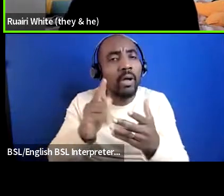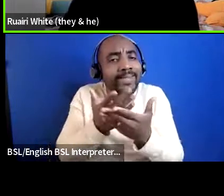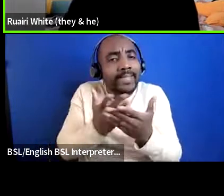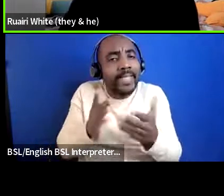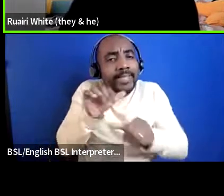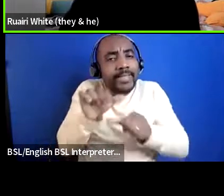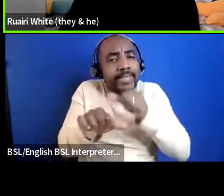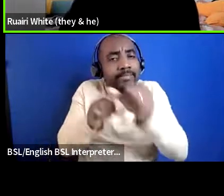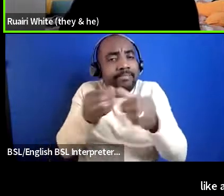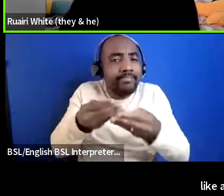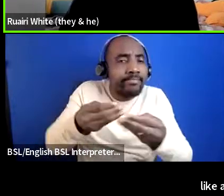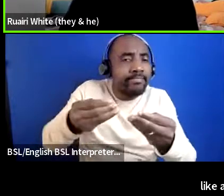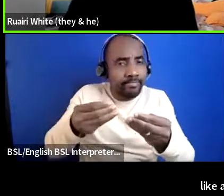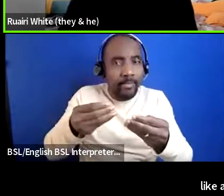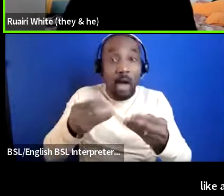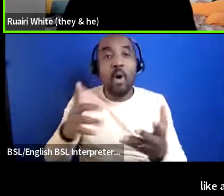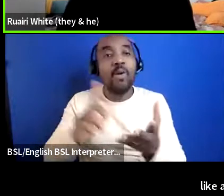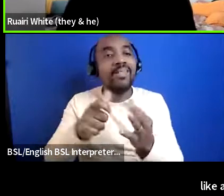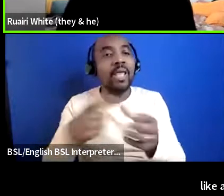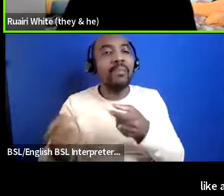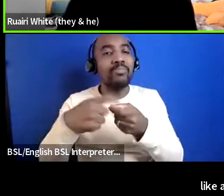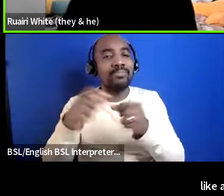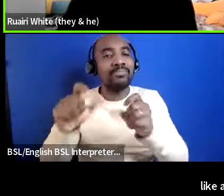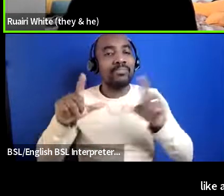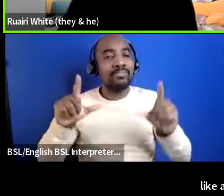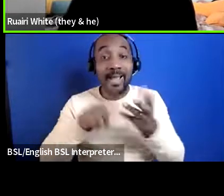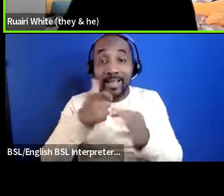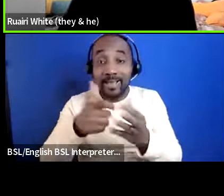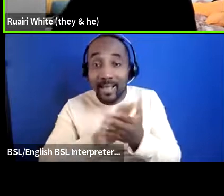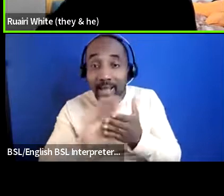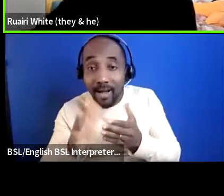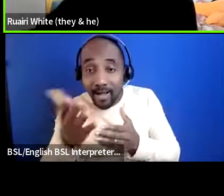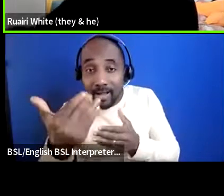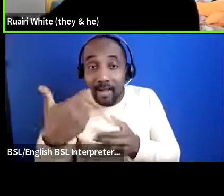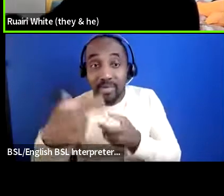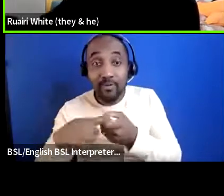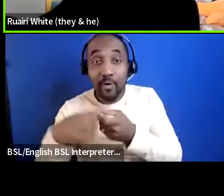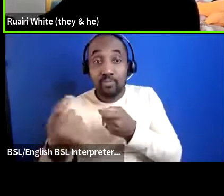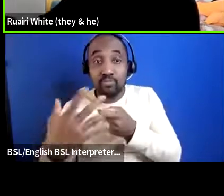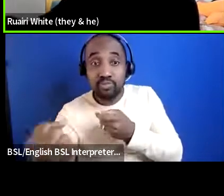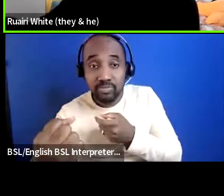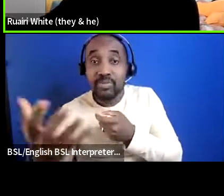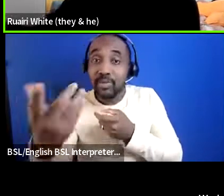uh we have leah back so uh leah do you want to pick up where you uh where you were interrupted